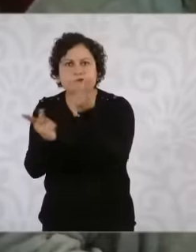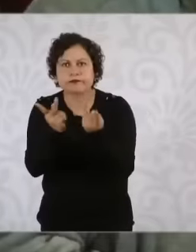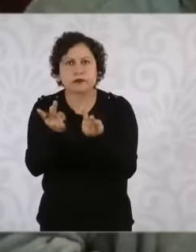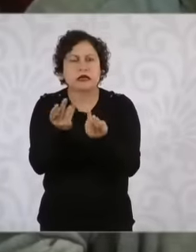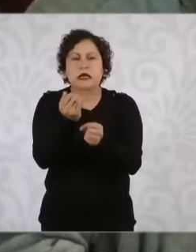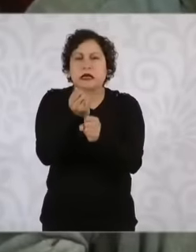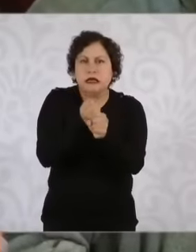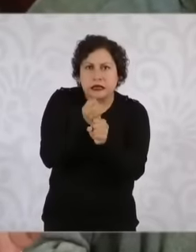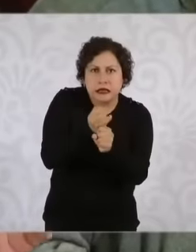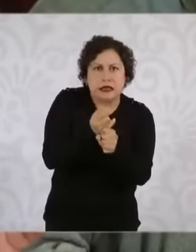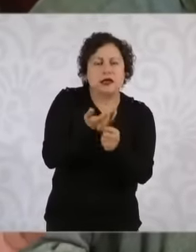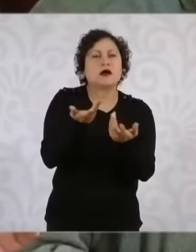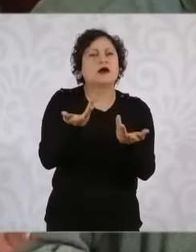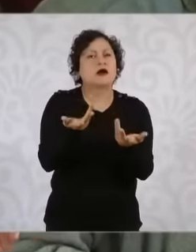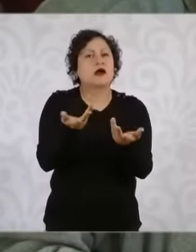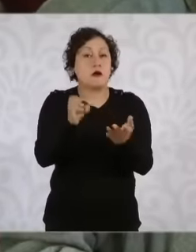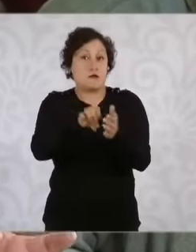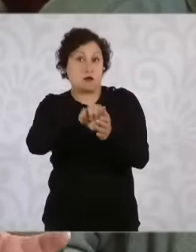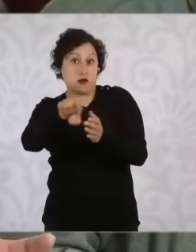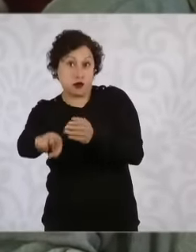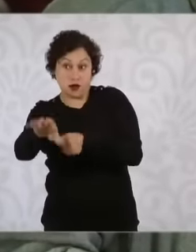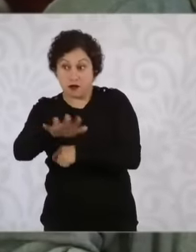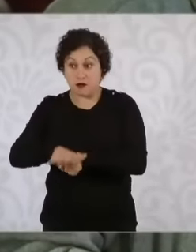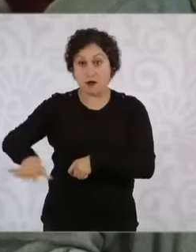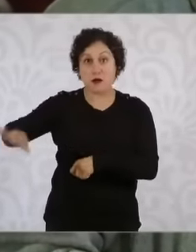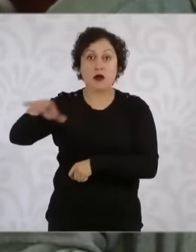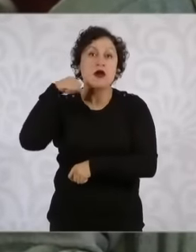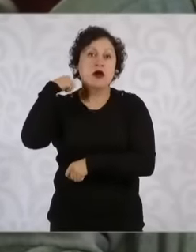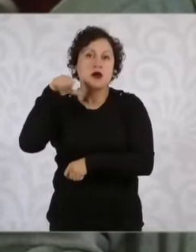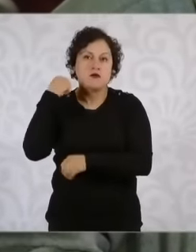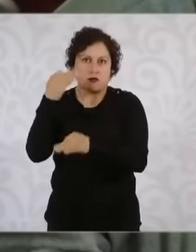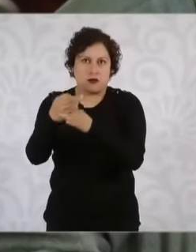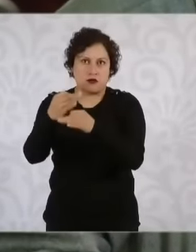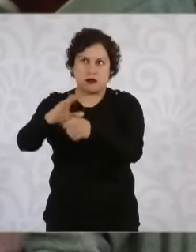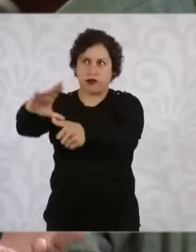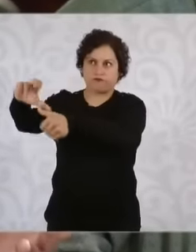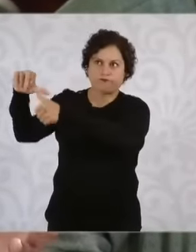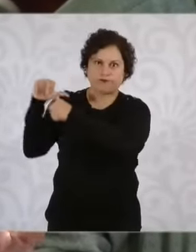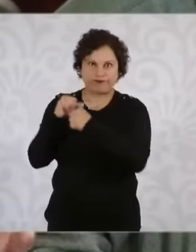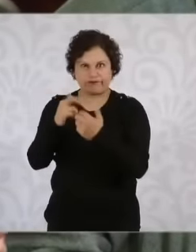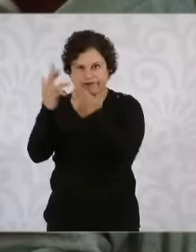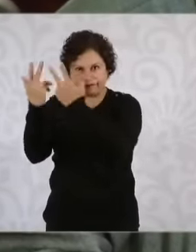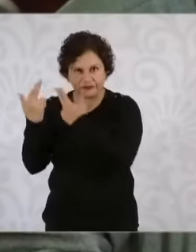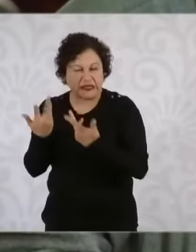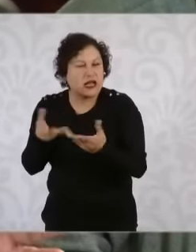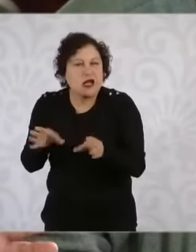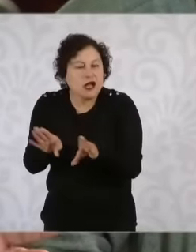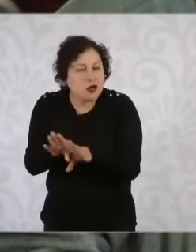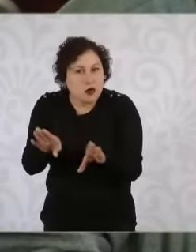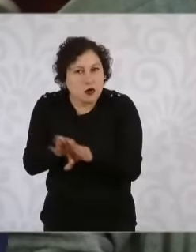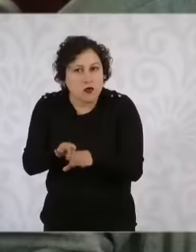is currently affected by the passage of Hurricane John, this census will still be carried out house